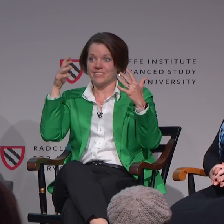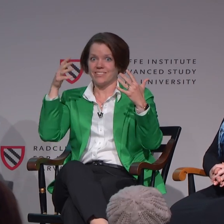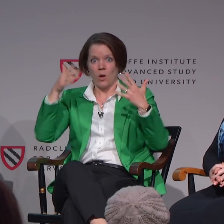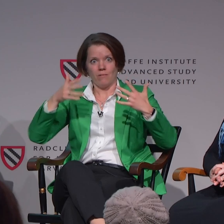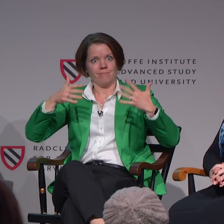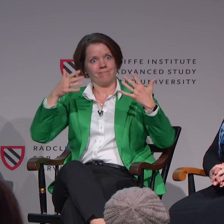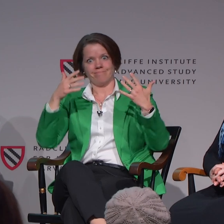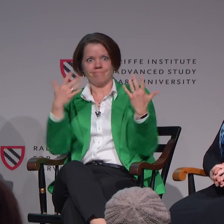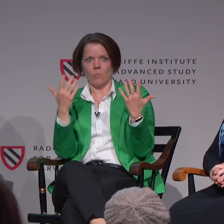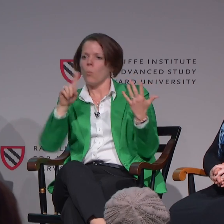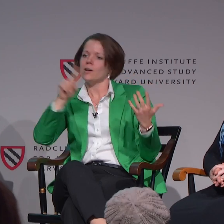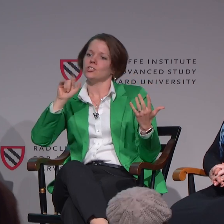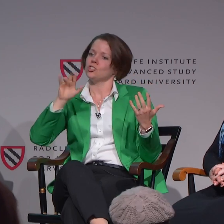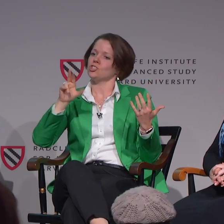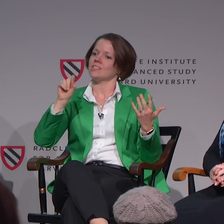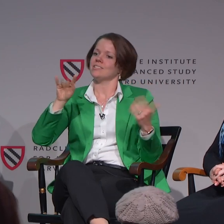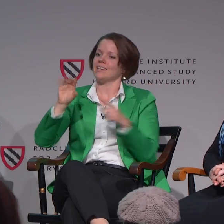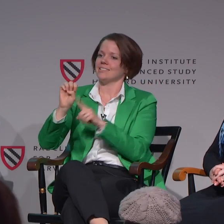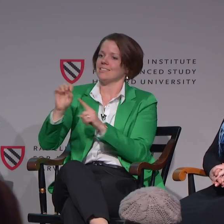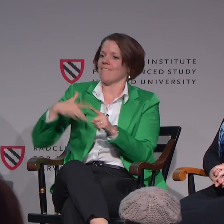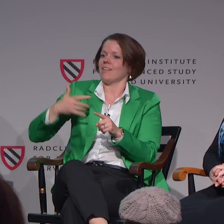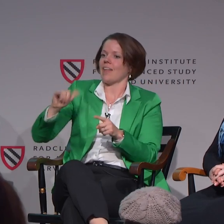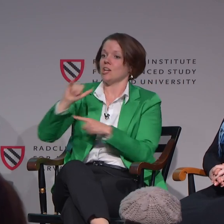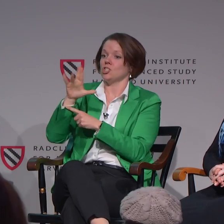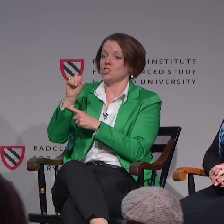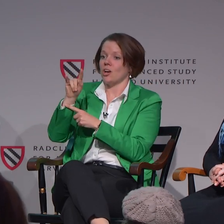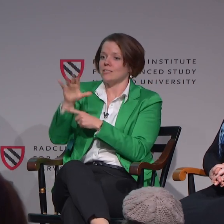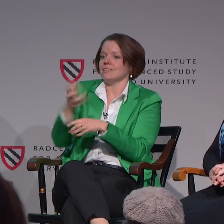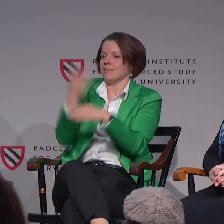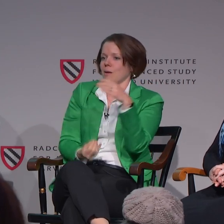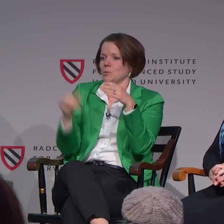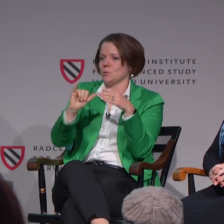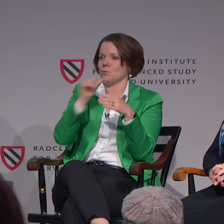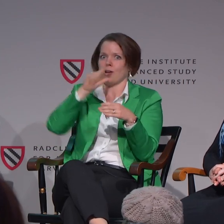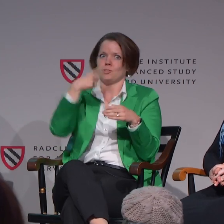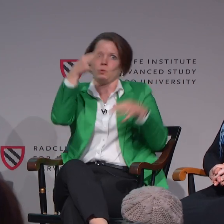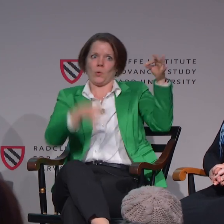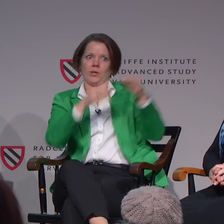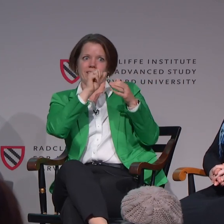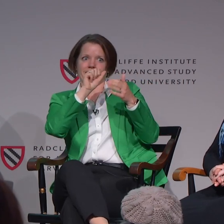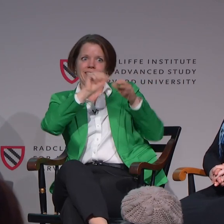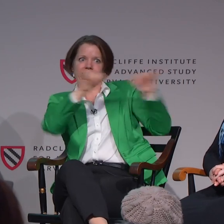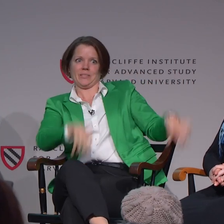might not be fair for how I'm representing. And really thinking about-- it's supposed to be justice.